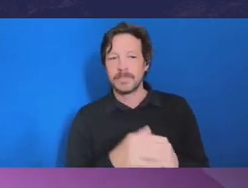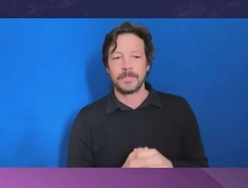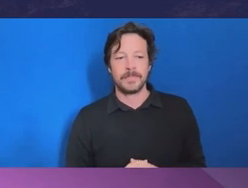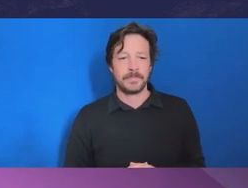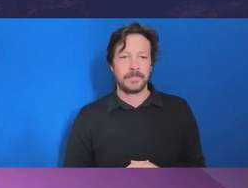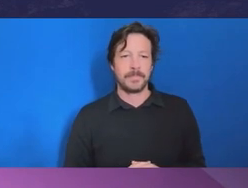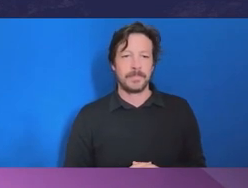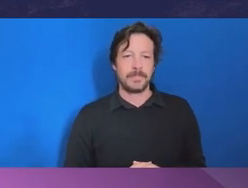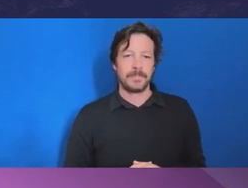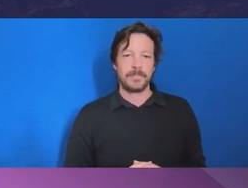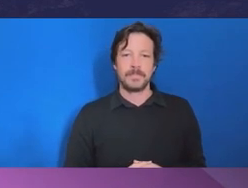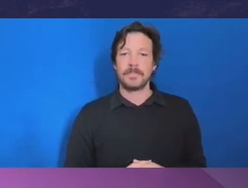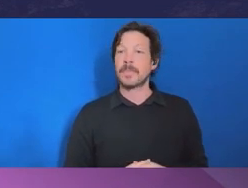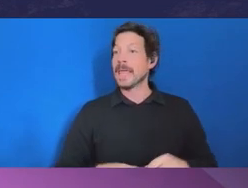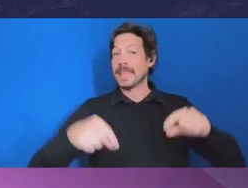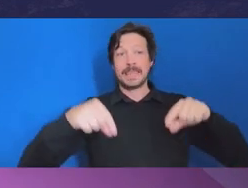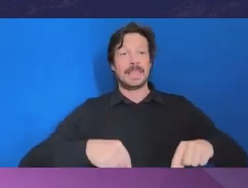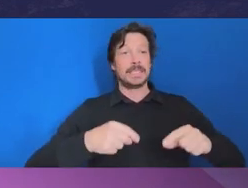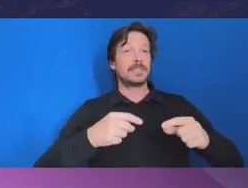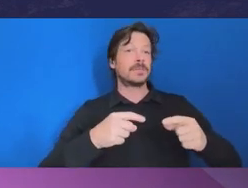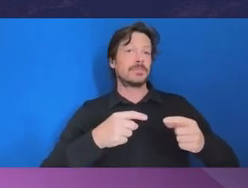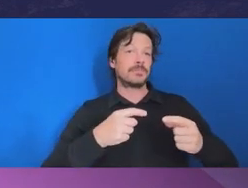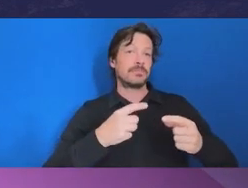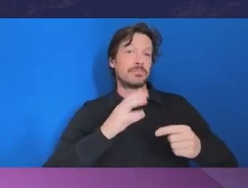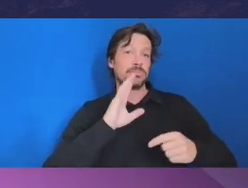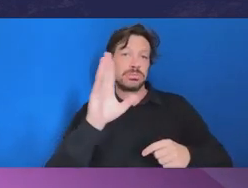this session will be recorded so you can access it post the session.